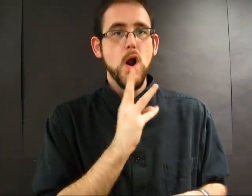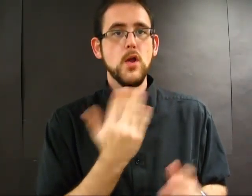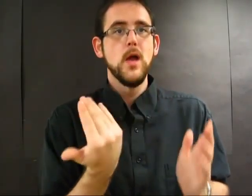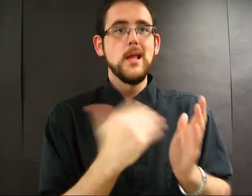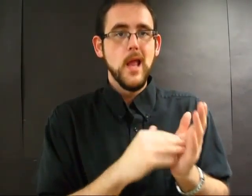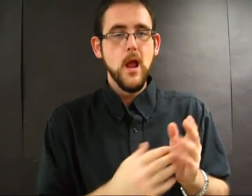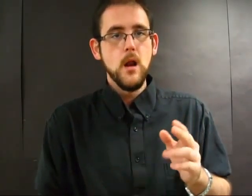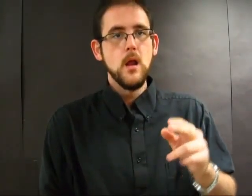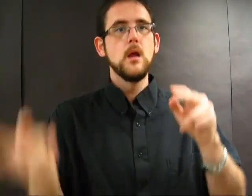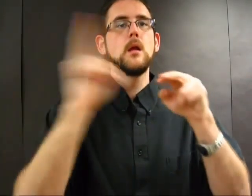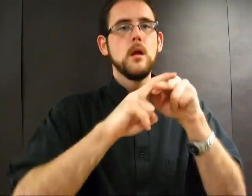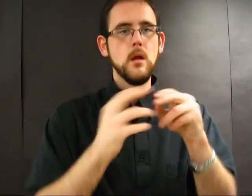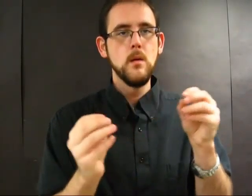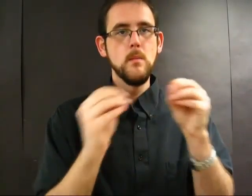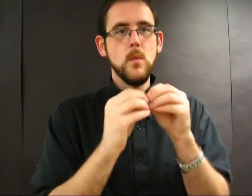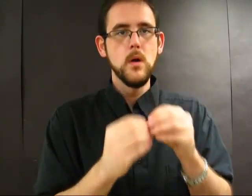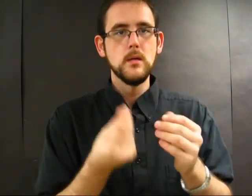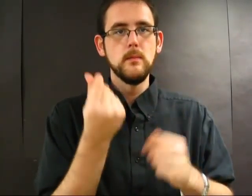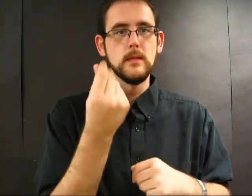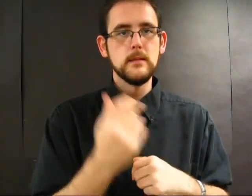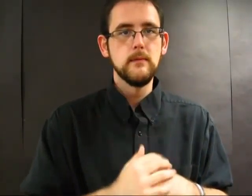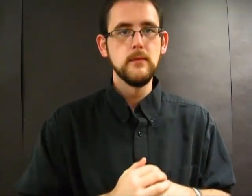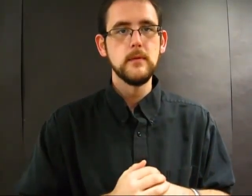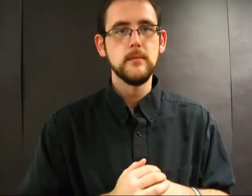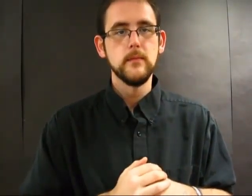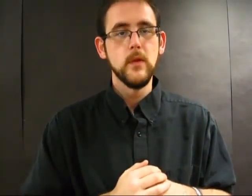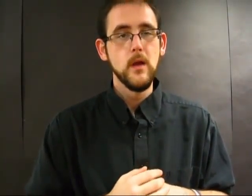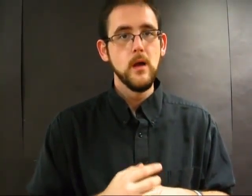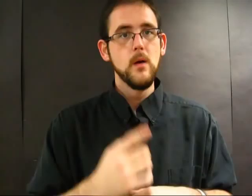their own water.